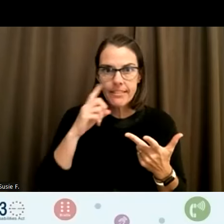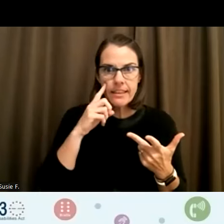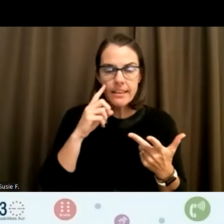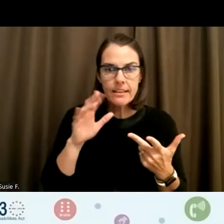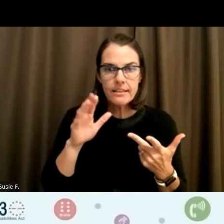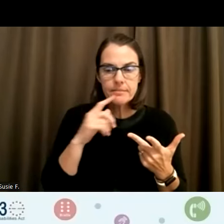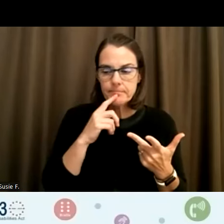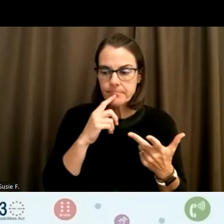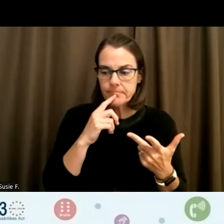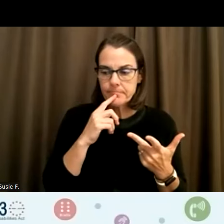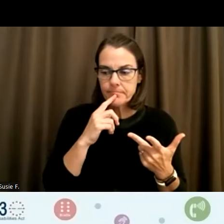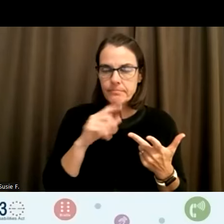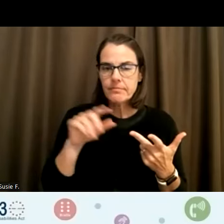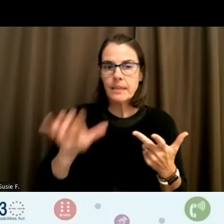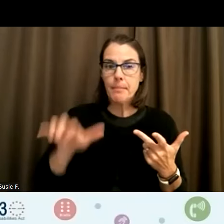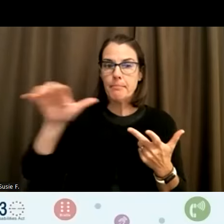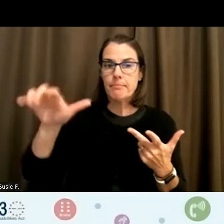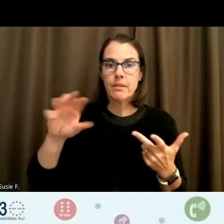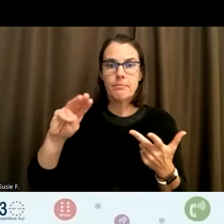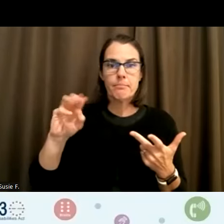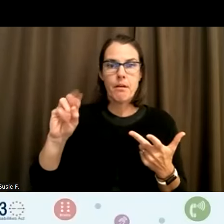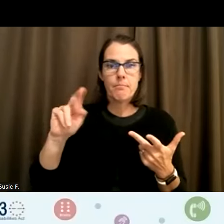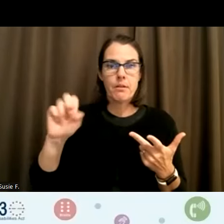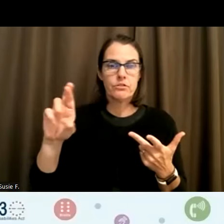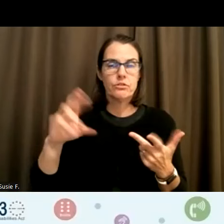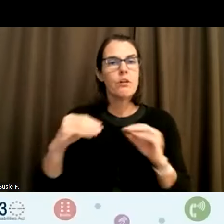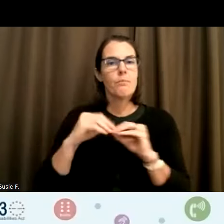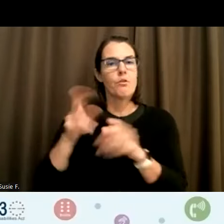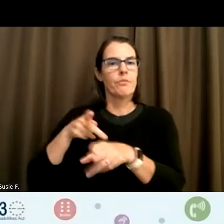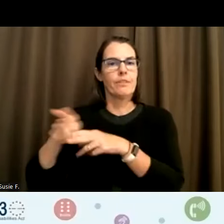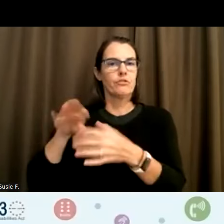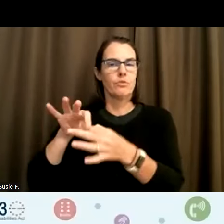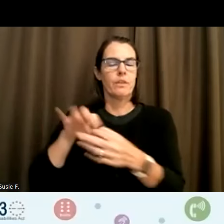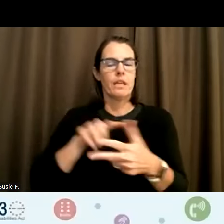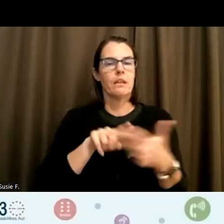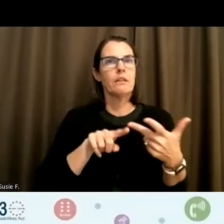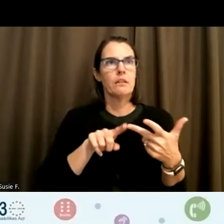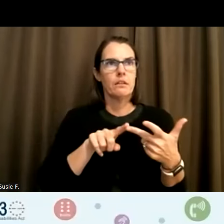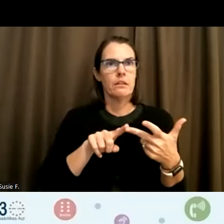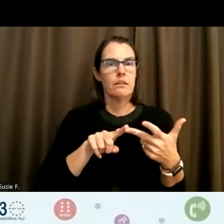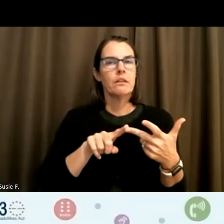I believe Monster also has some that are more professionally related but but offer some of those networking groups.